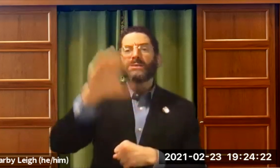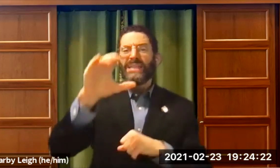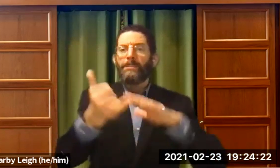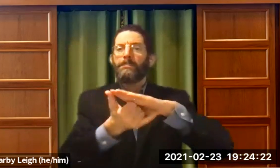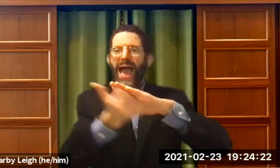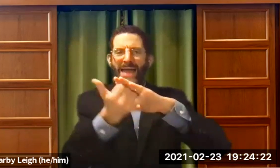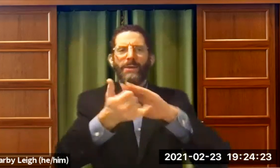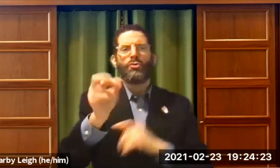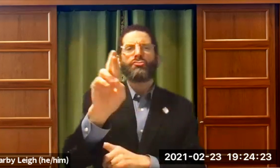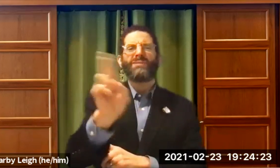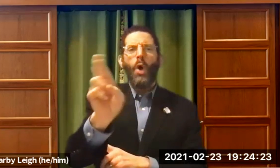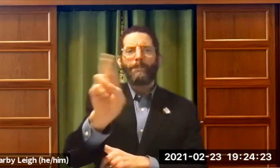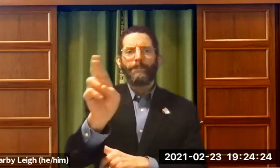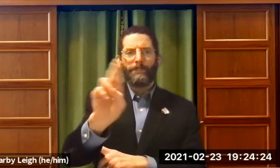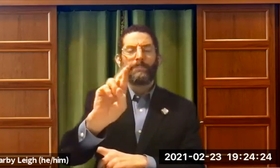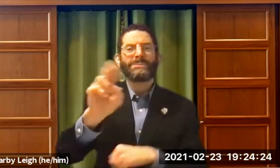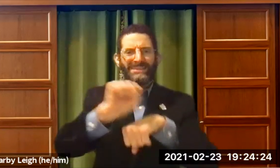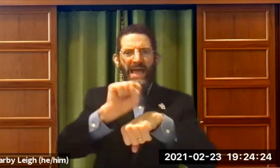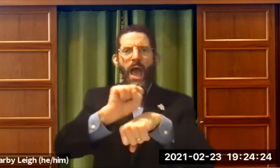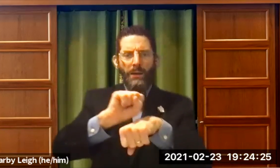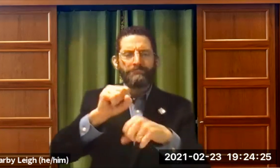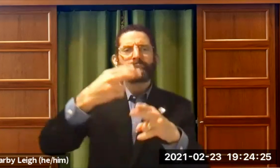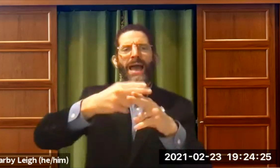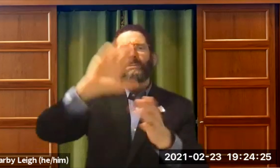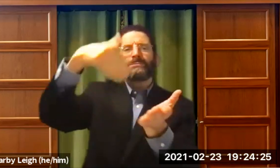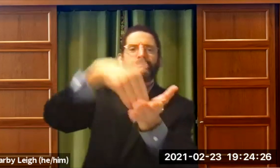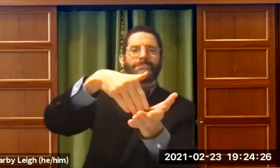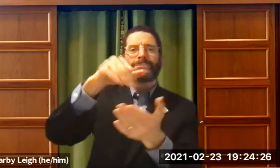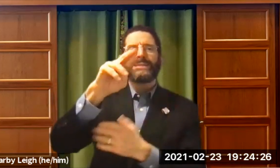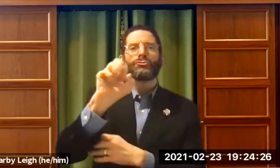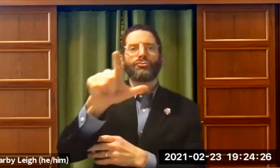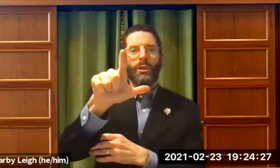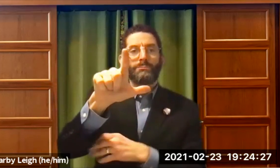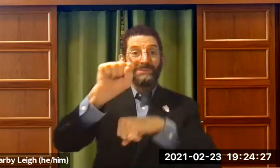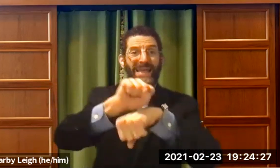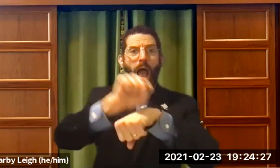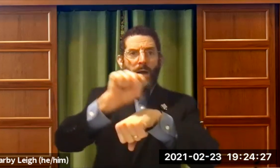synagogue in New York City in another area.